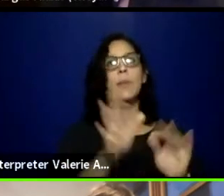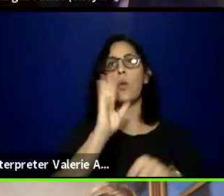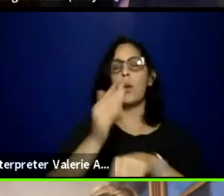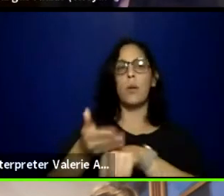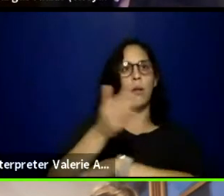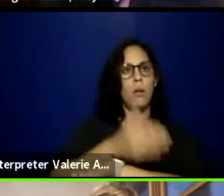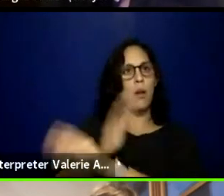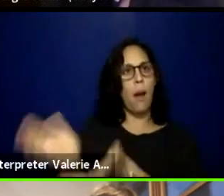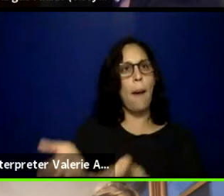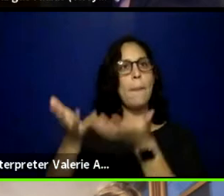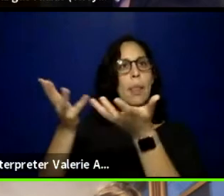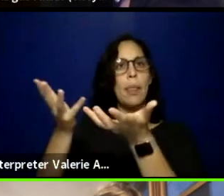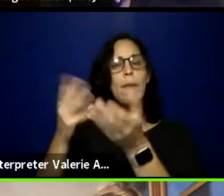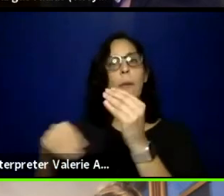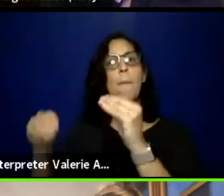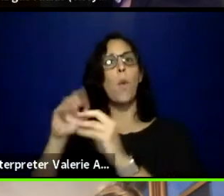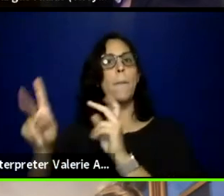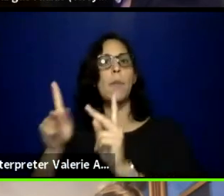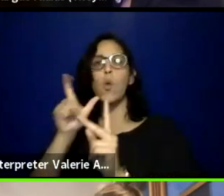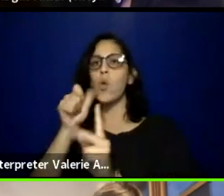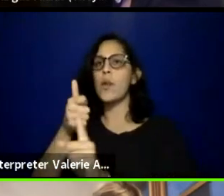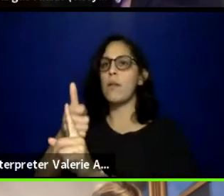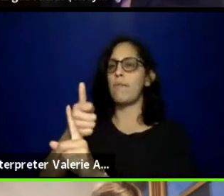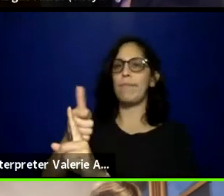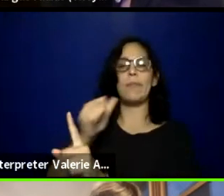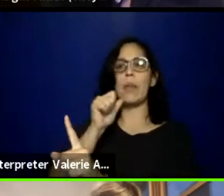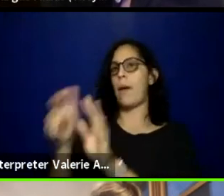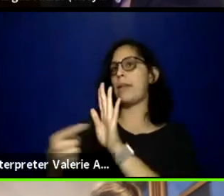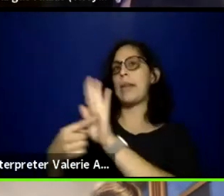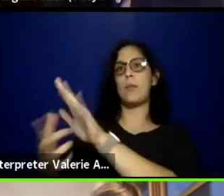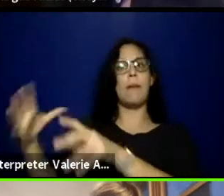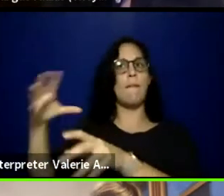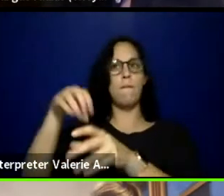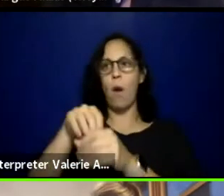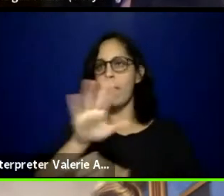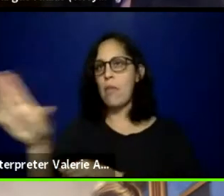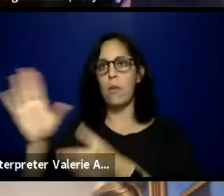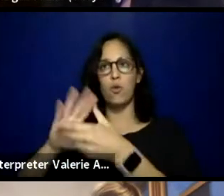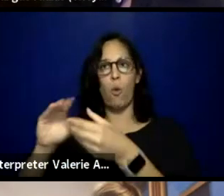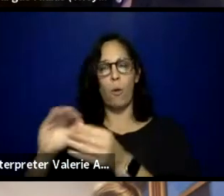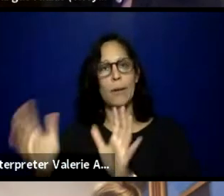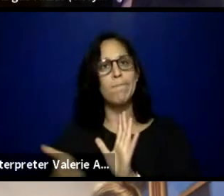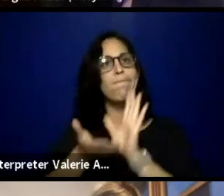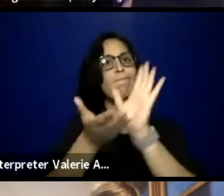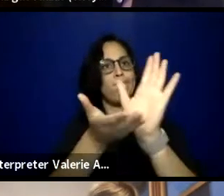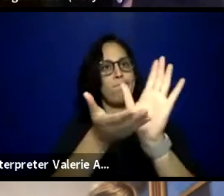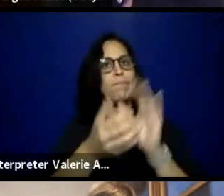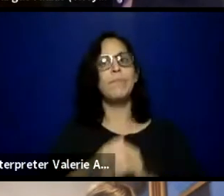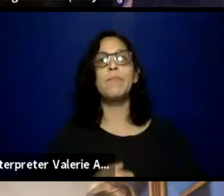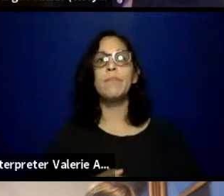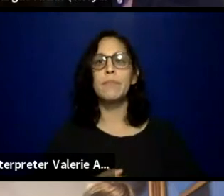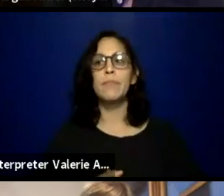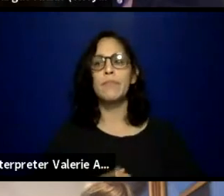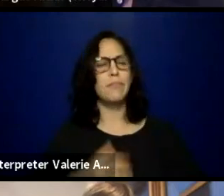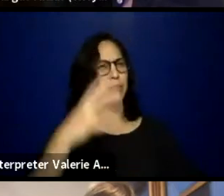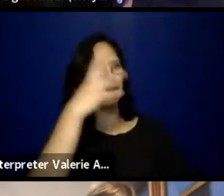marginalized voices and tell those stories. Beautiful. Thank you so much. Thank you so much.